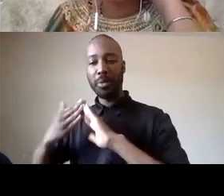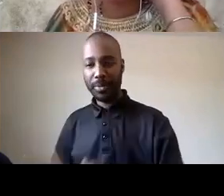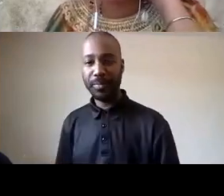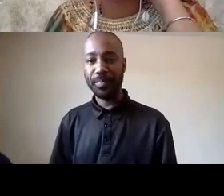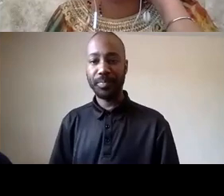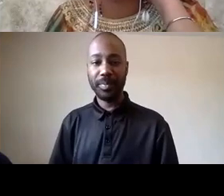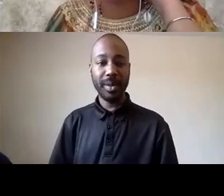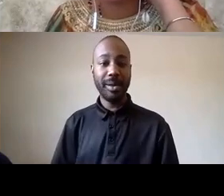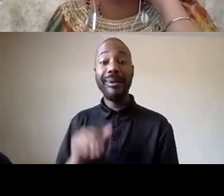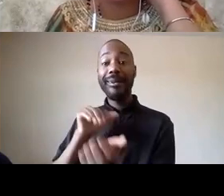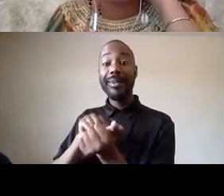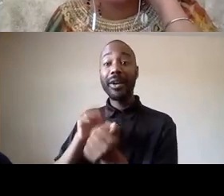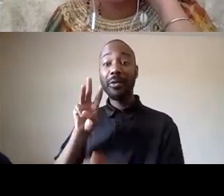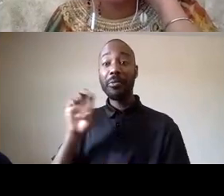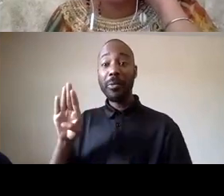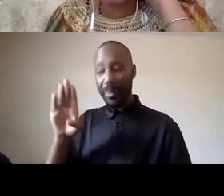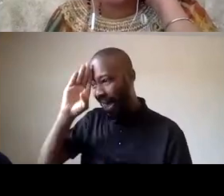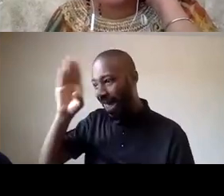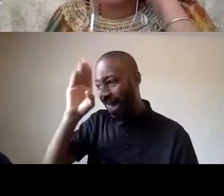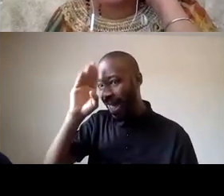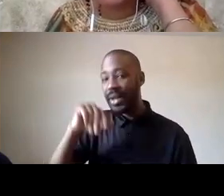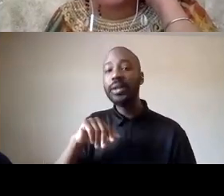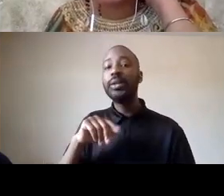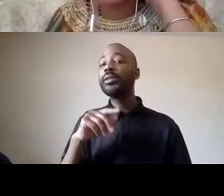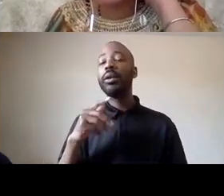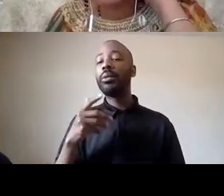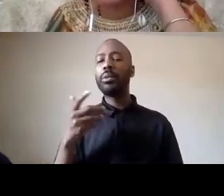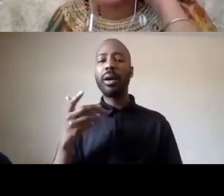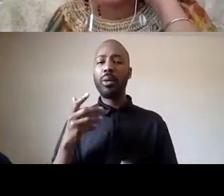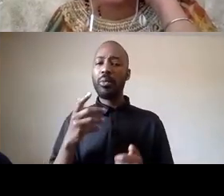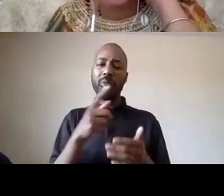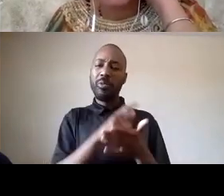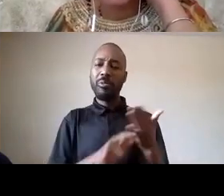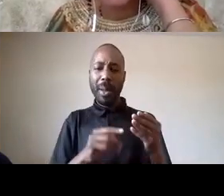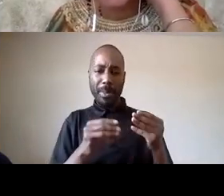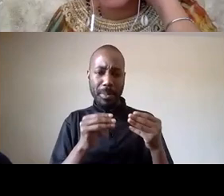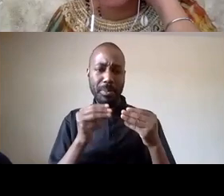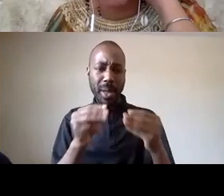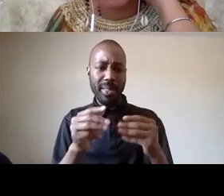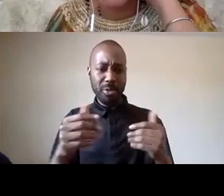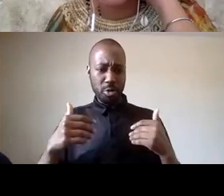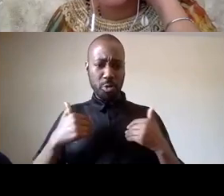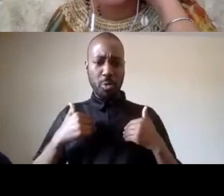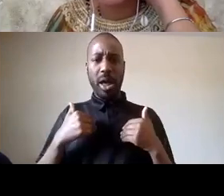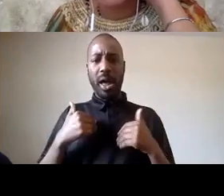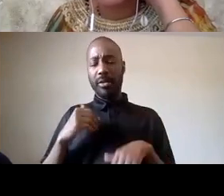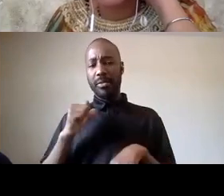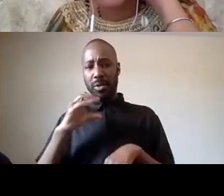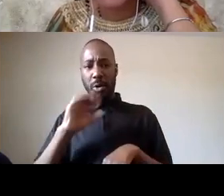that's dr webb hey dr webb what methods do you have to ensure that your message is not co-opted or distorted